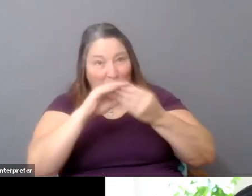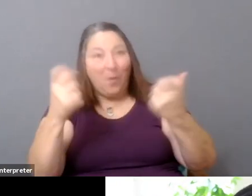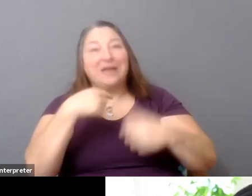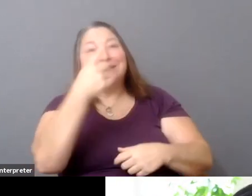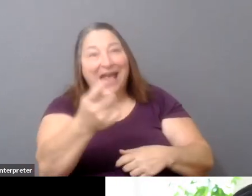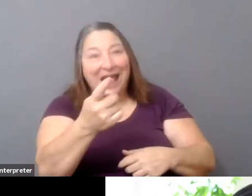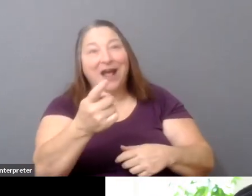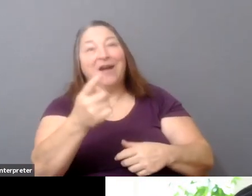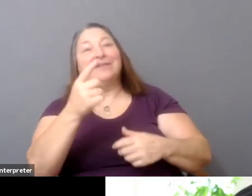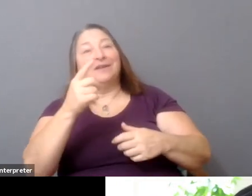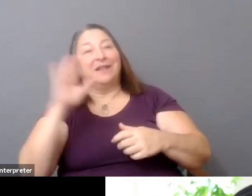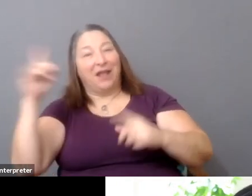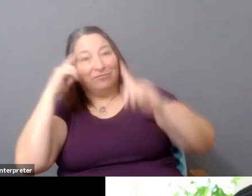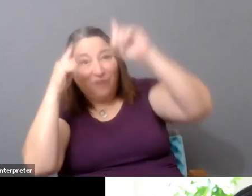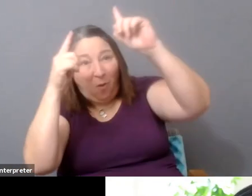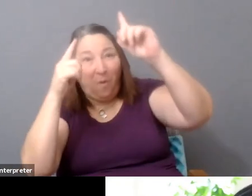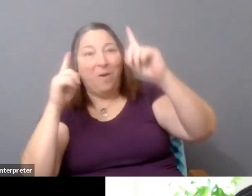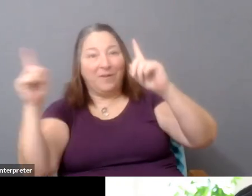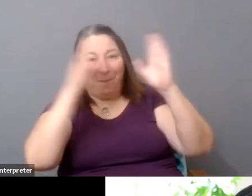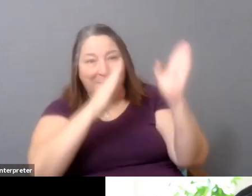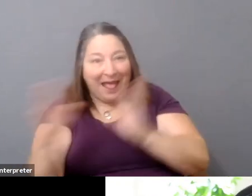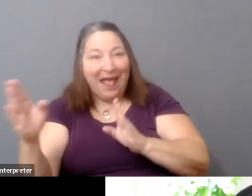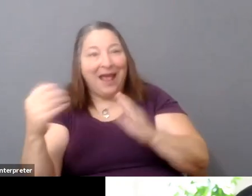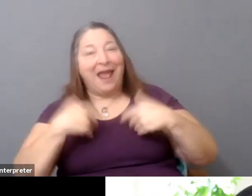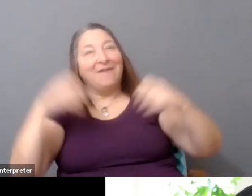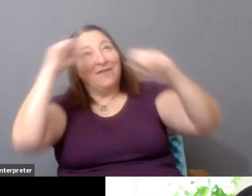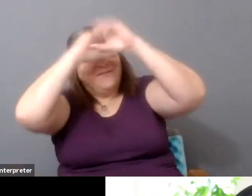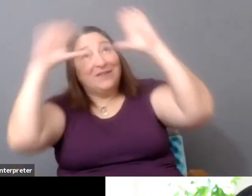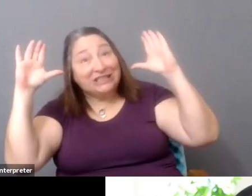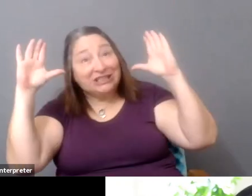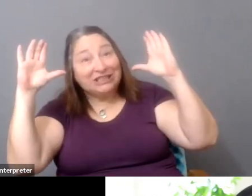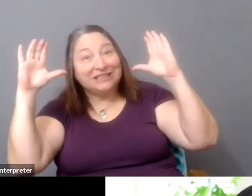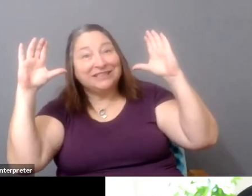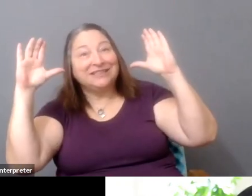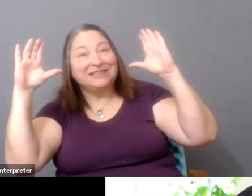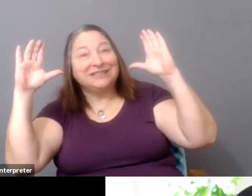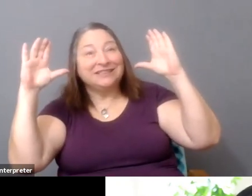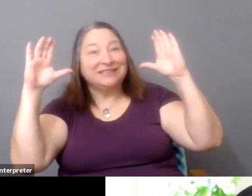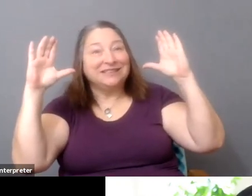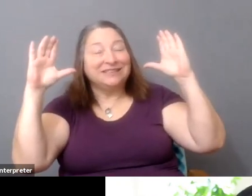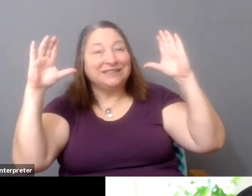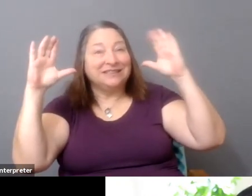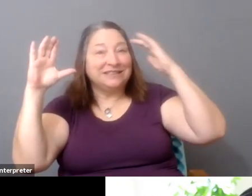And I think that that is eventually